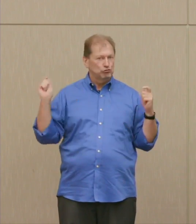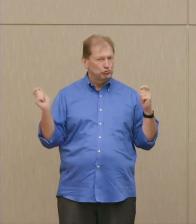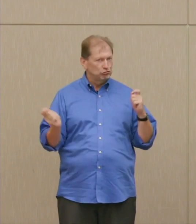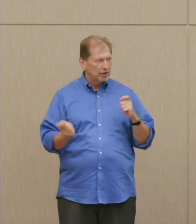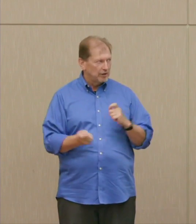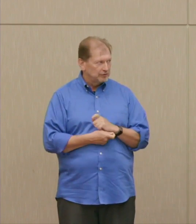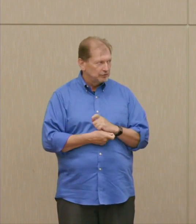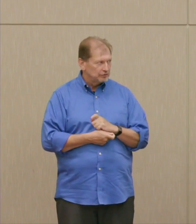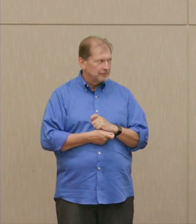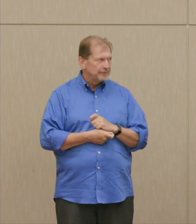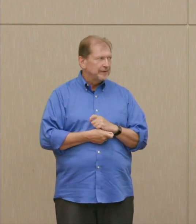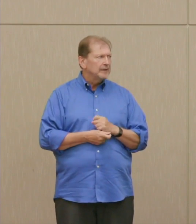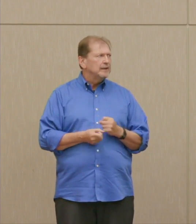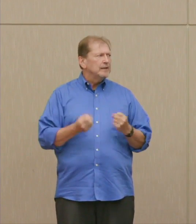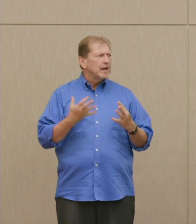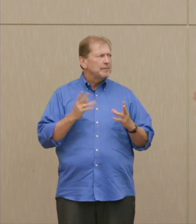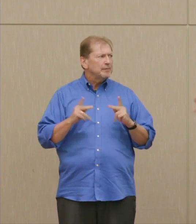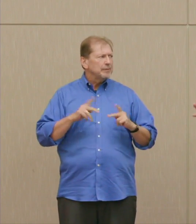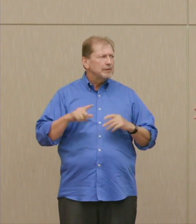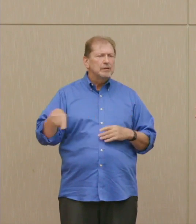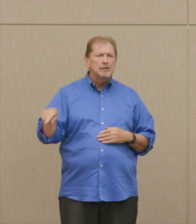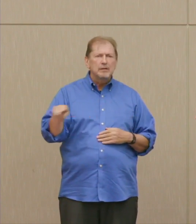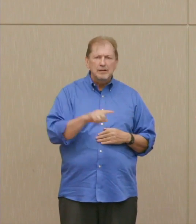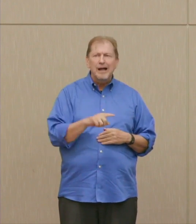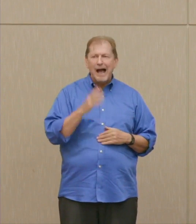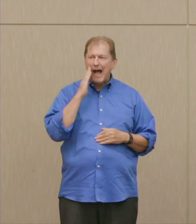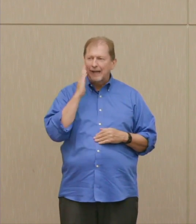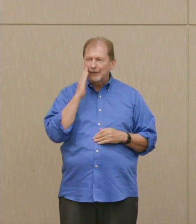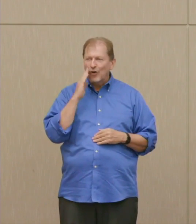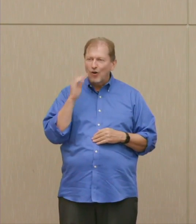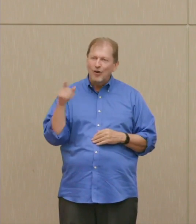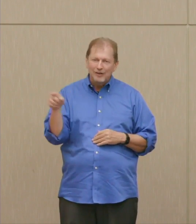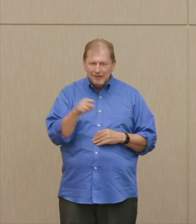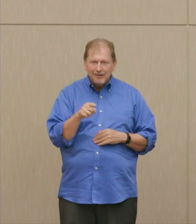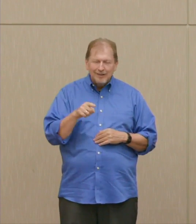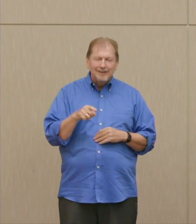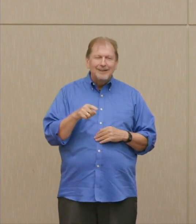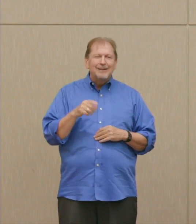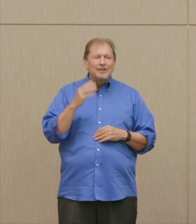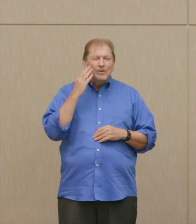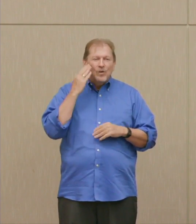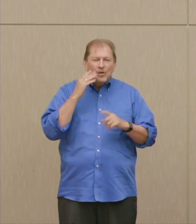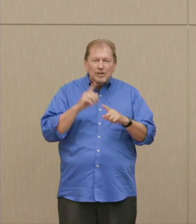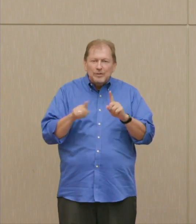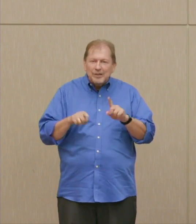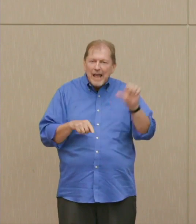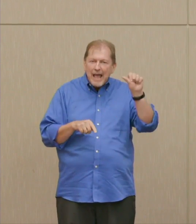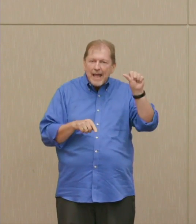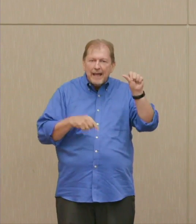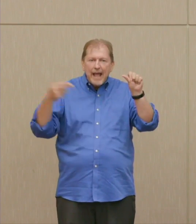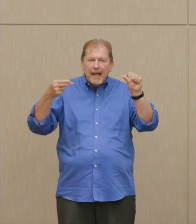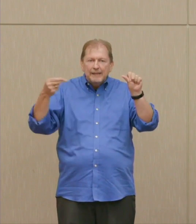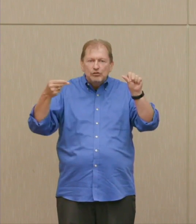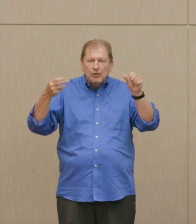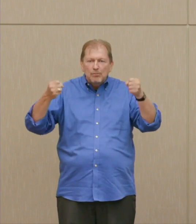How many people here, honestly, it's a select audience, know the difference between an A-bomb and an H-bomb?